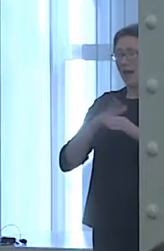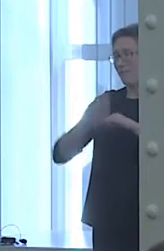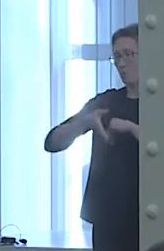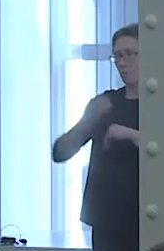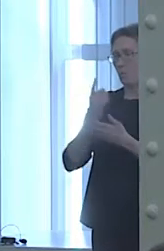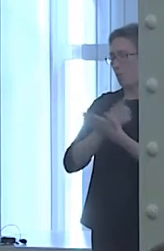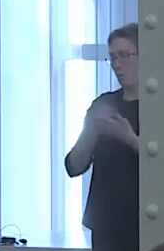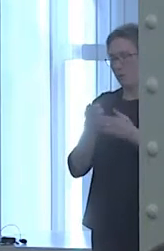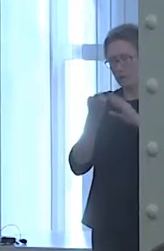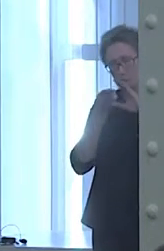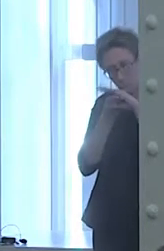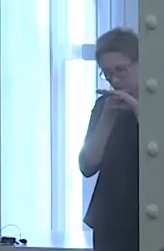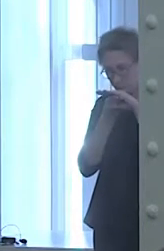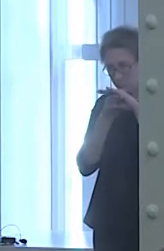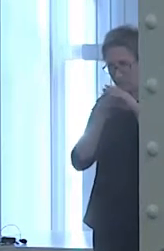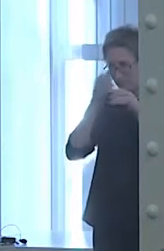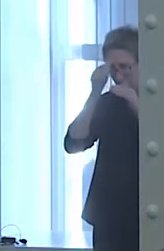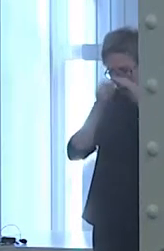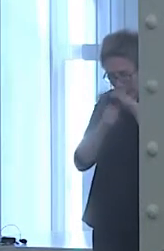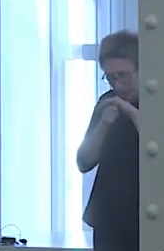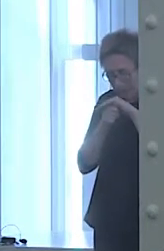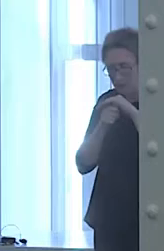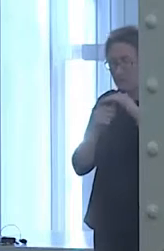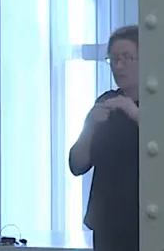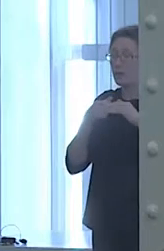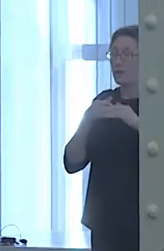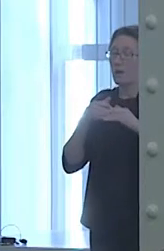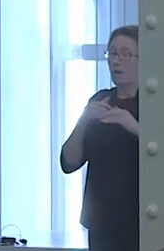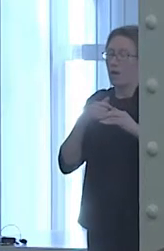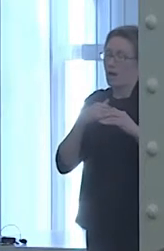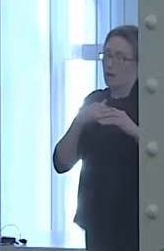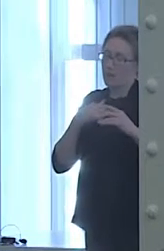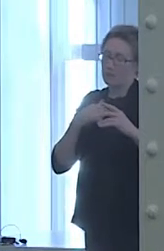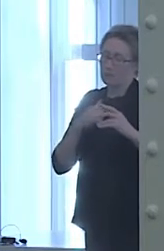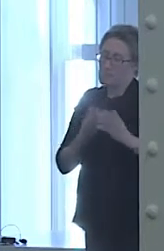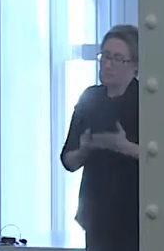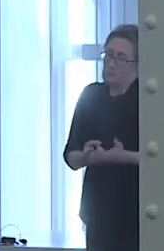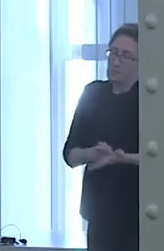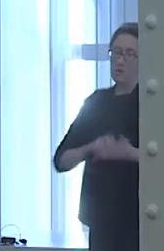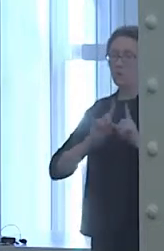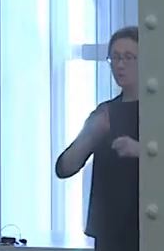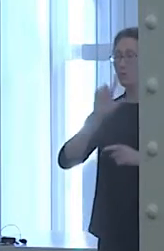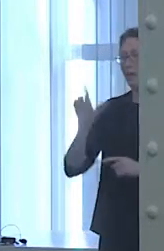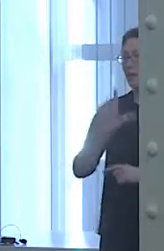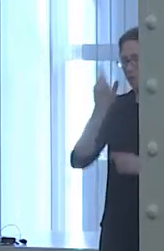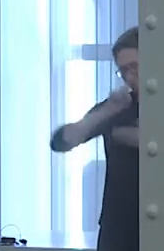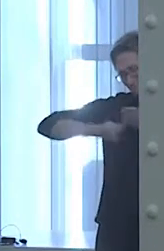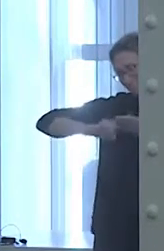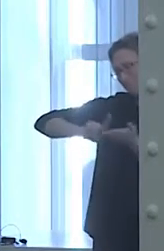and I recognized half the symptoms in myself that I had my whole life, inexplicable crying spells,